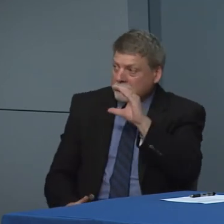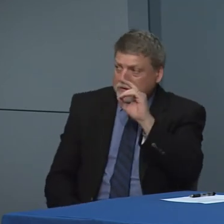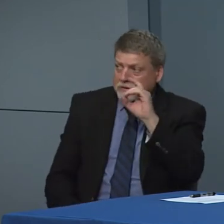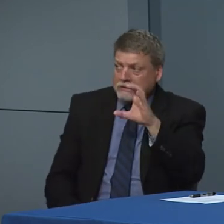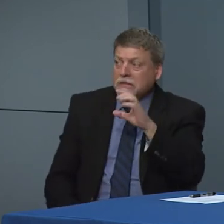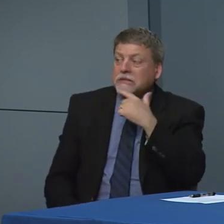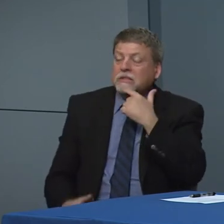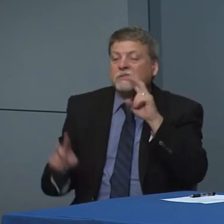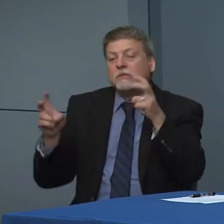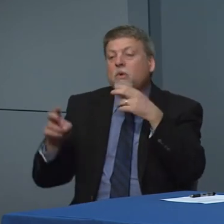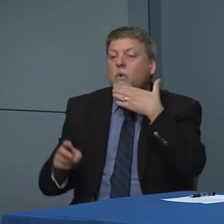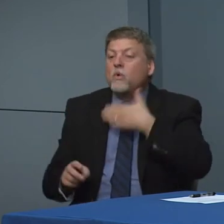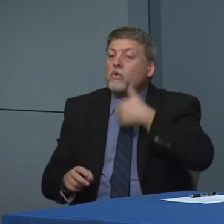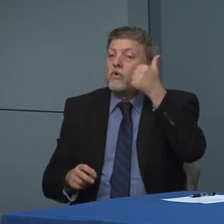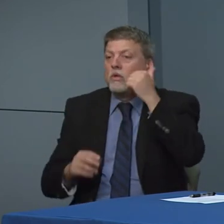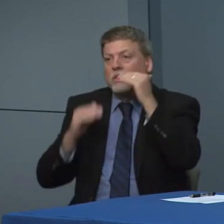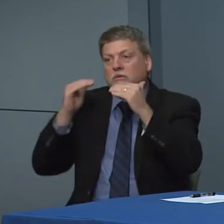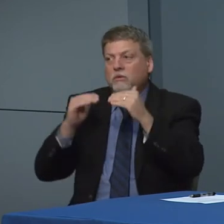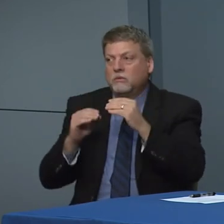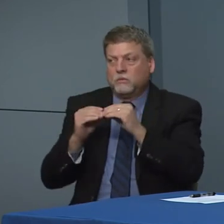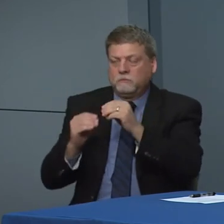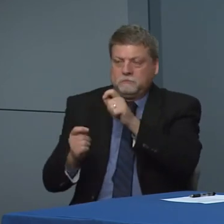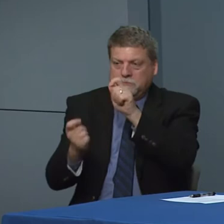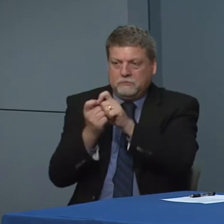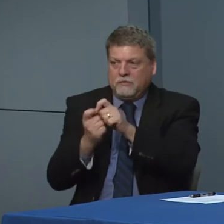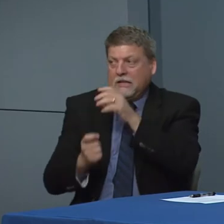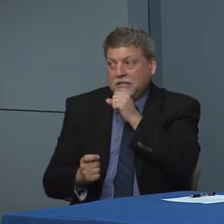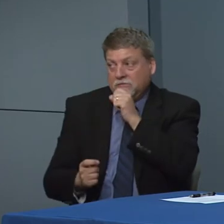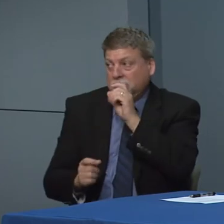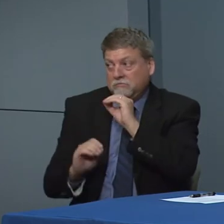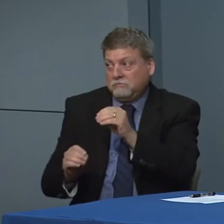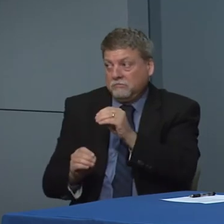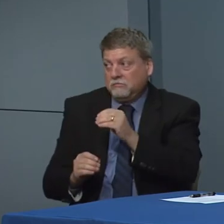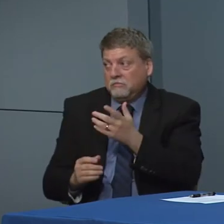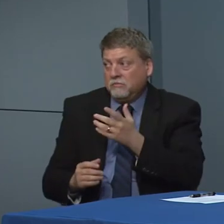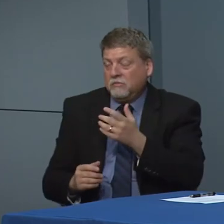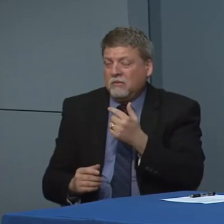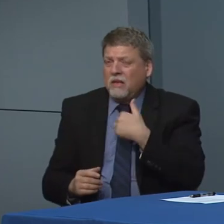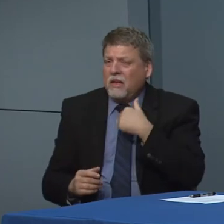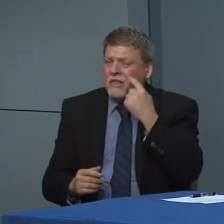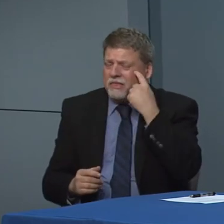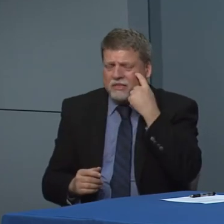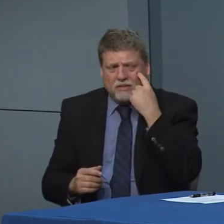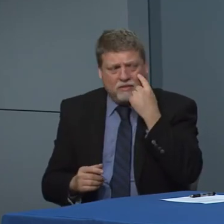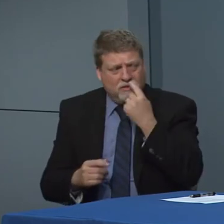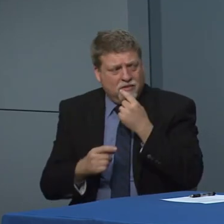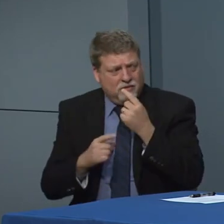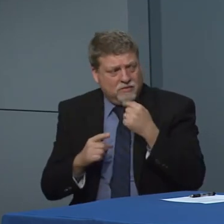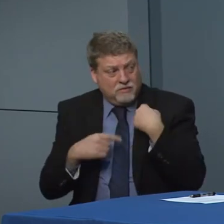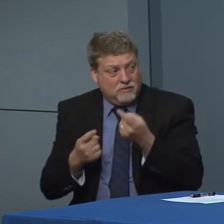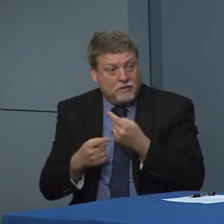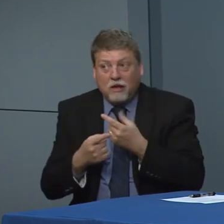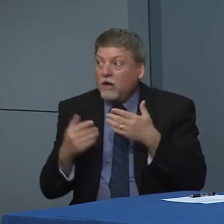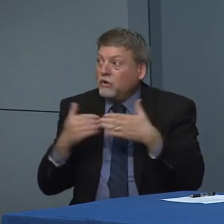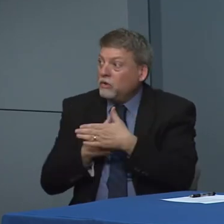As you say the CDC says older adults. They don't give in age and so I think it is the code and is that a as of late